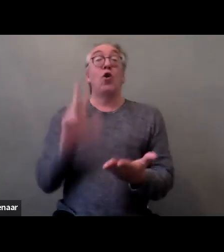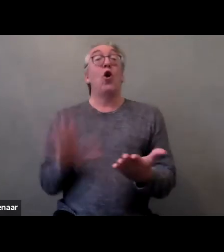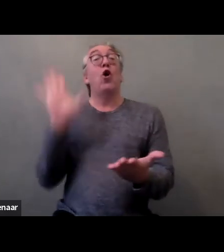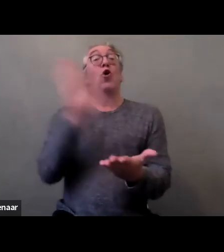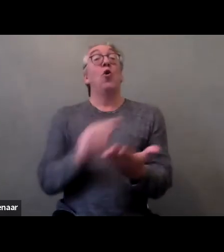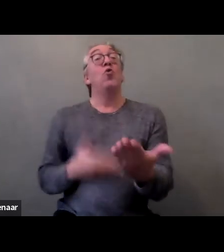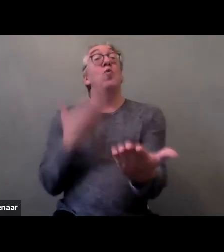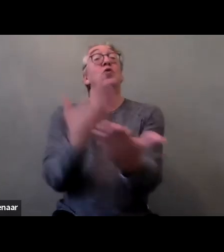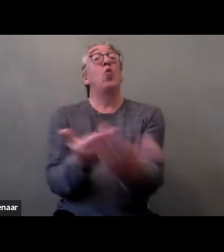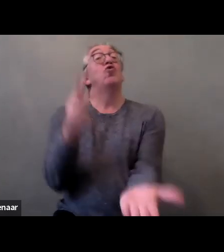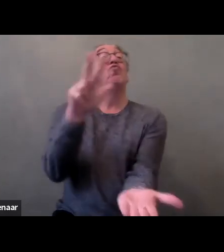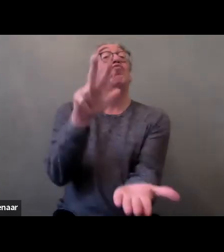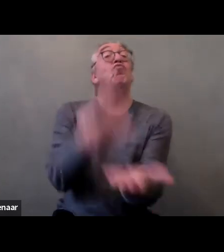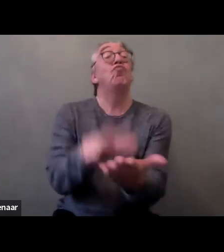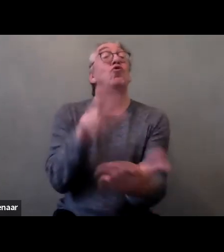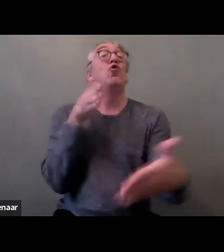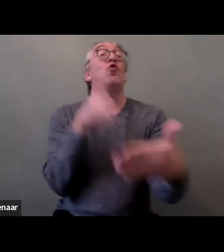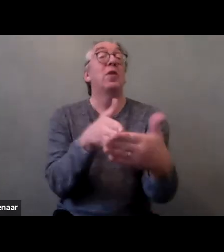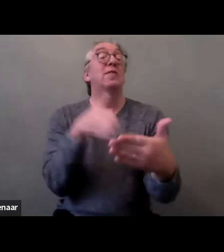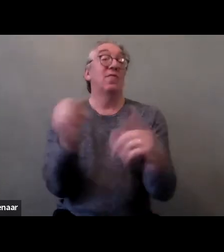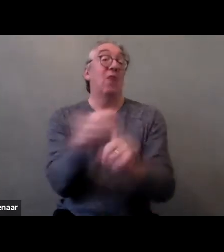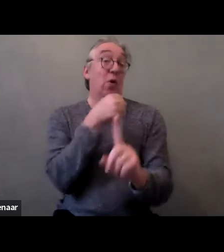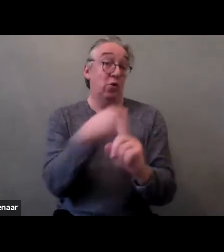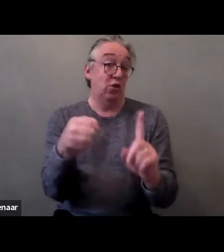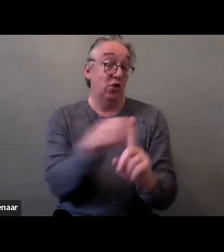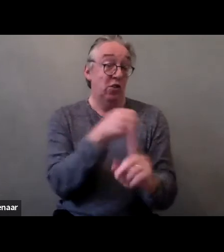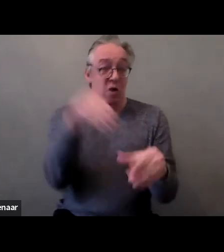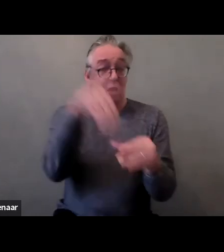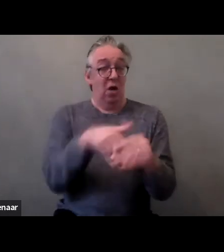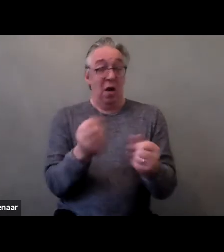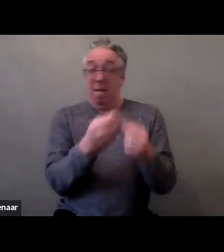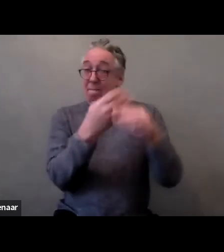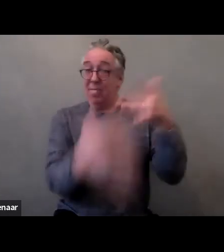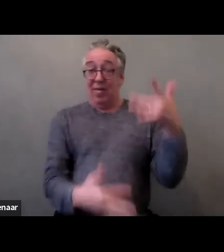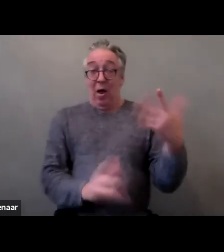It provides important recommendations, the need of data, financial autonomy